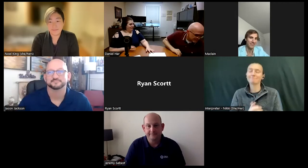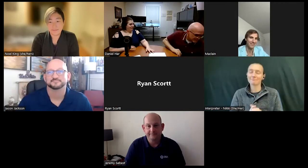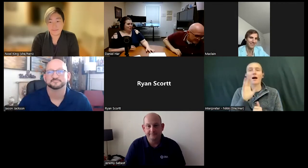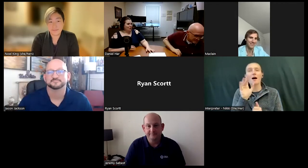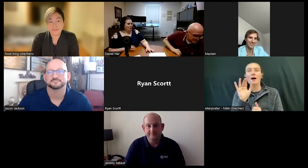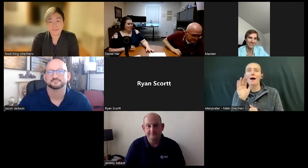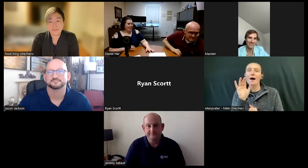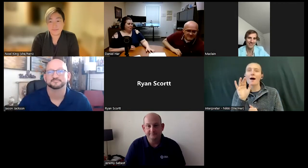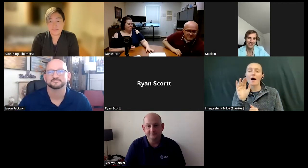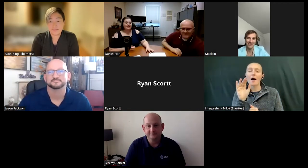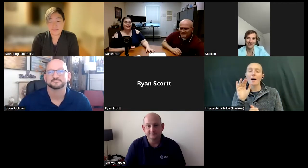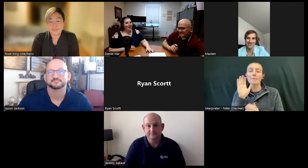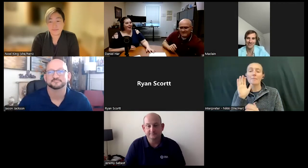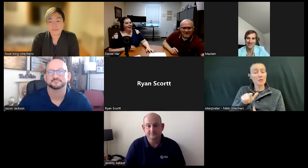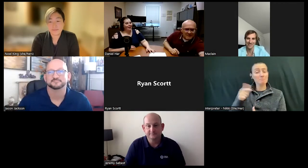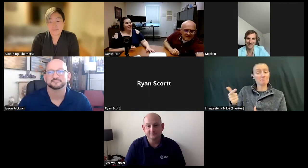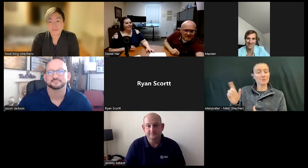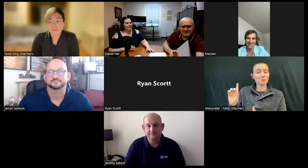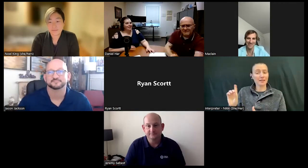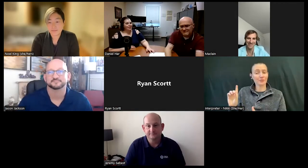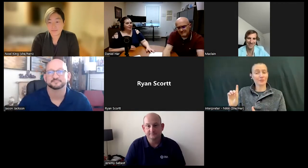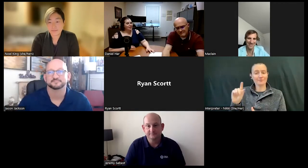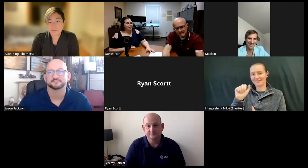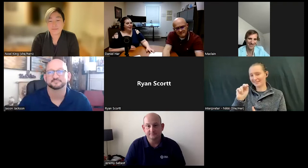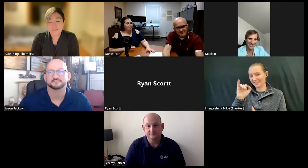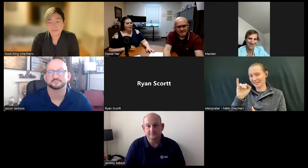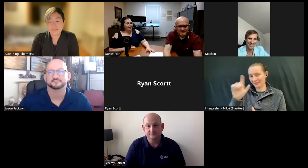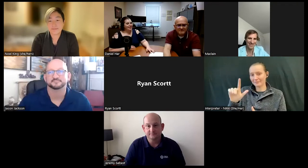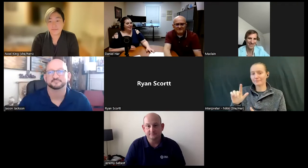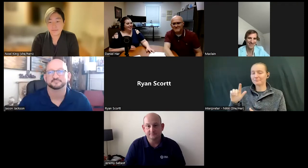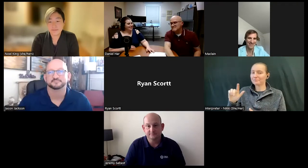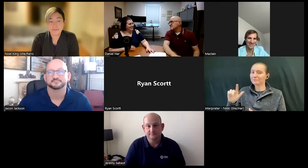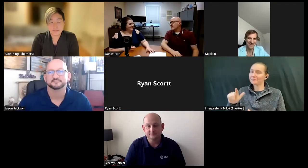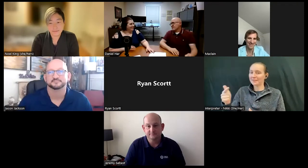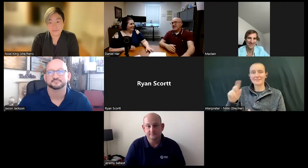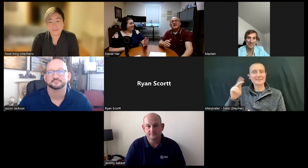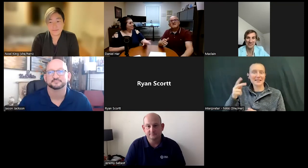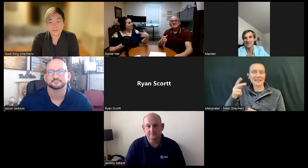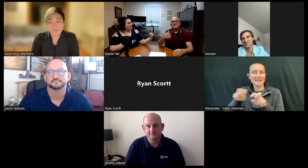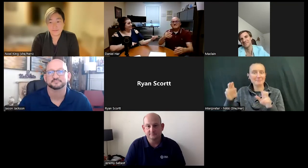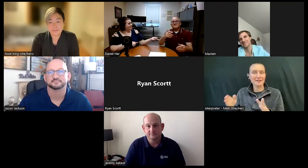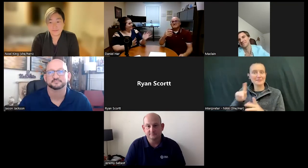I'm going to turn it over to Daniel. This is our second panelist here.